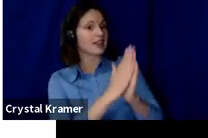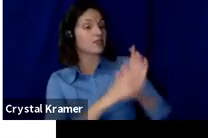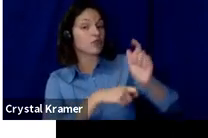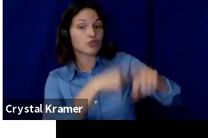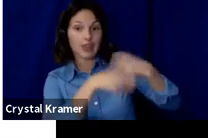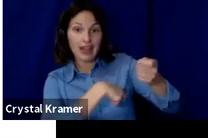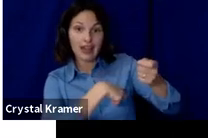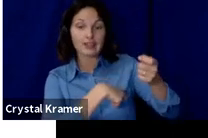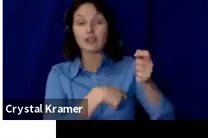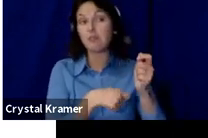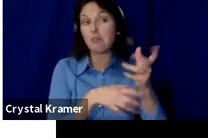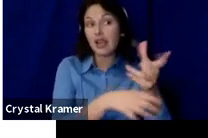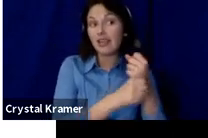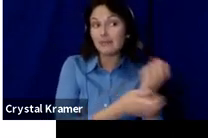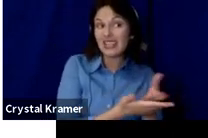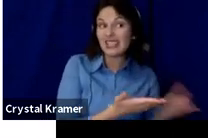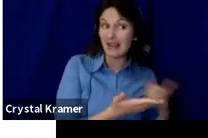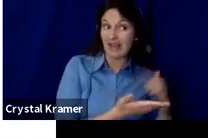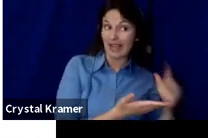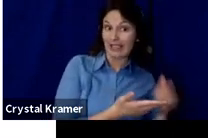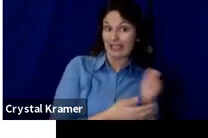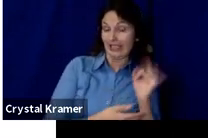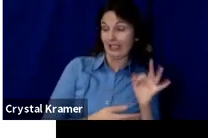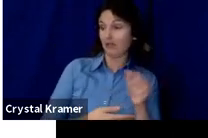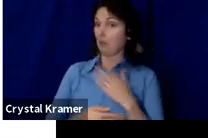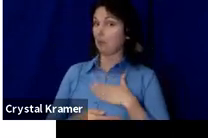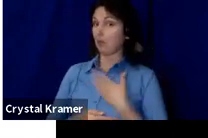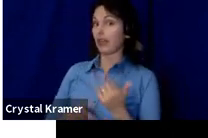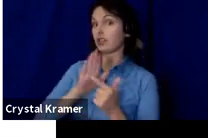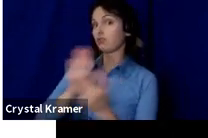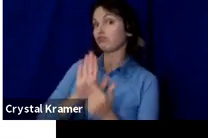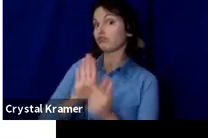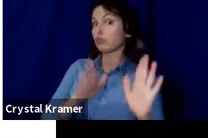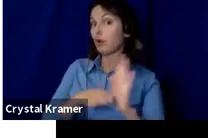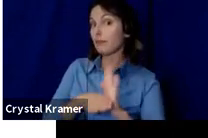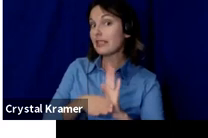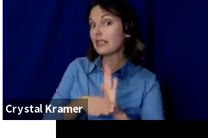Remembering that money is simply a tool to get stuff can help be more aware of the stuff